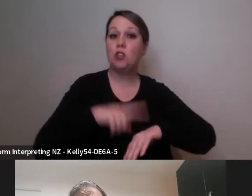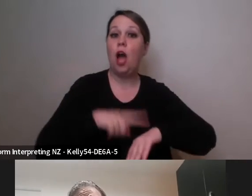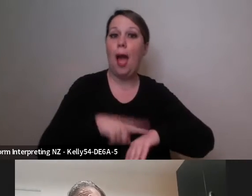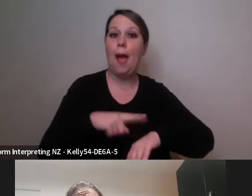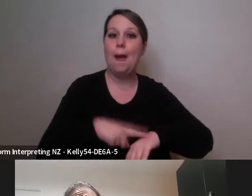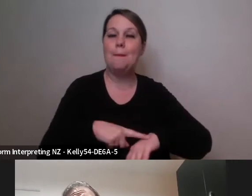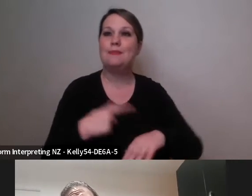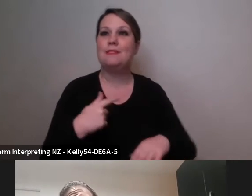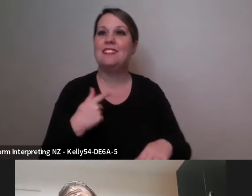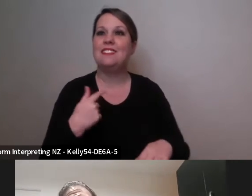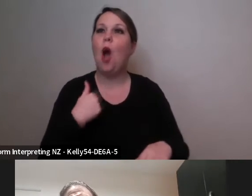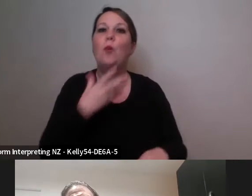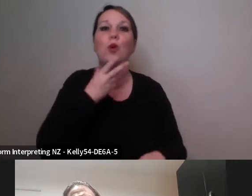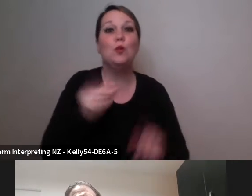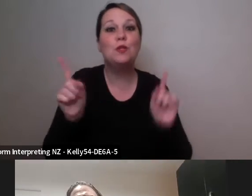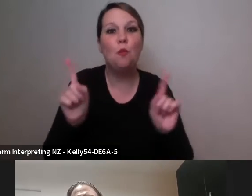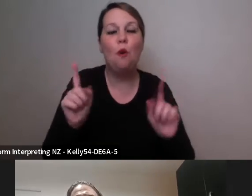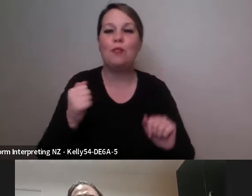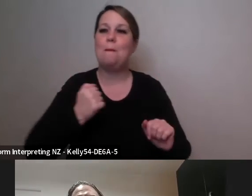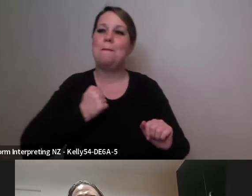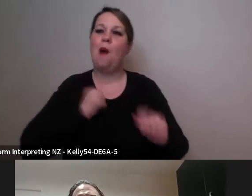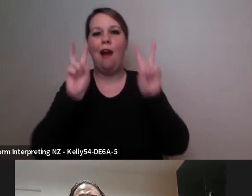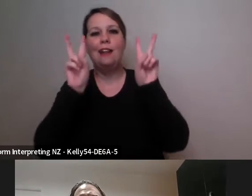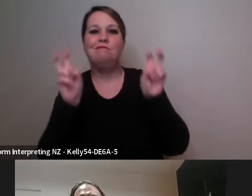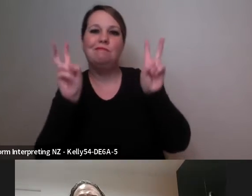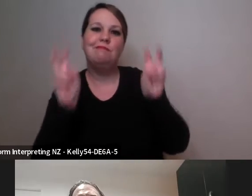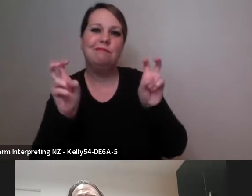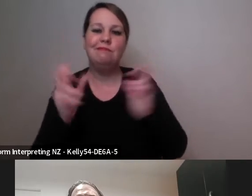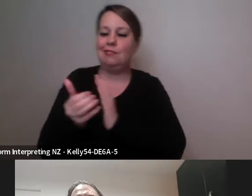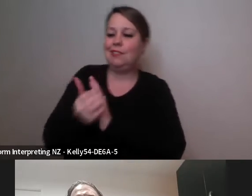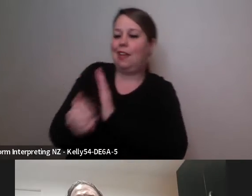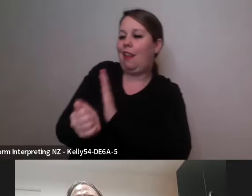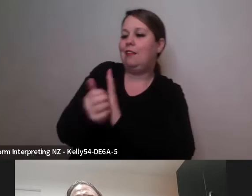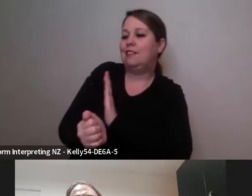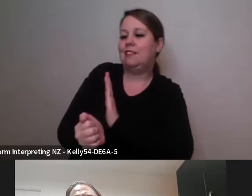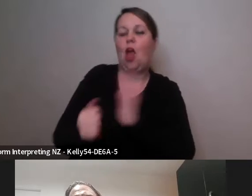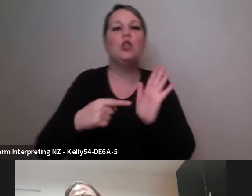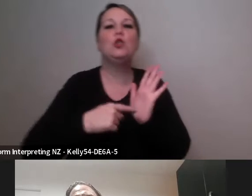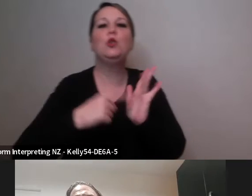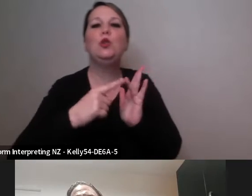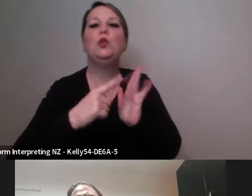belt of things that I know that will work as a choreographer so you know different tasks